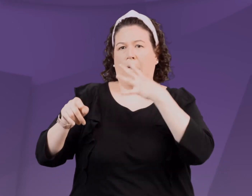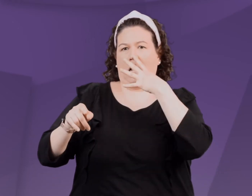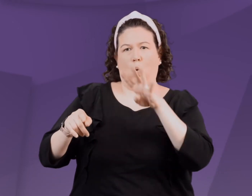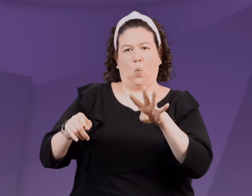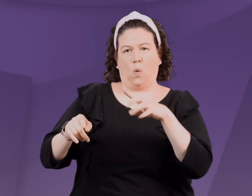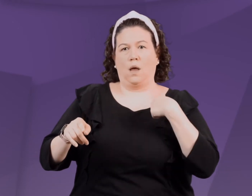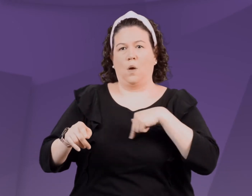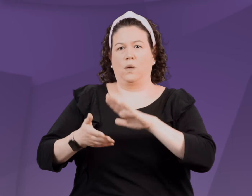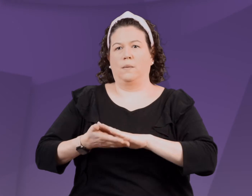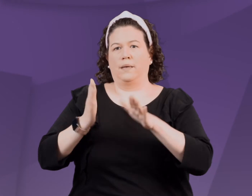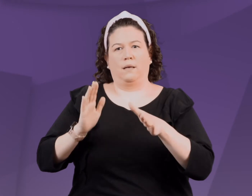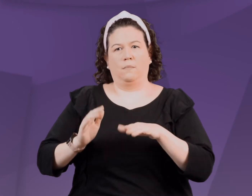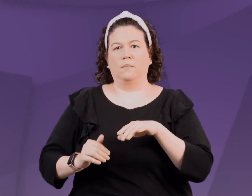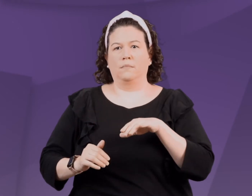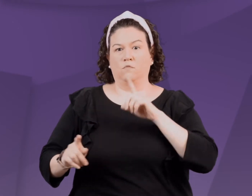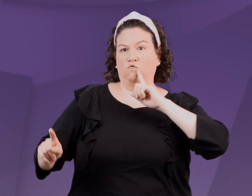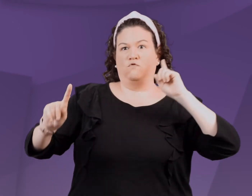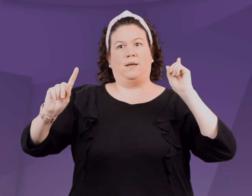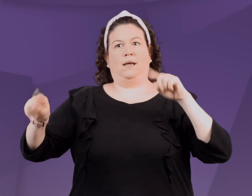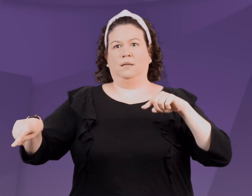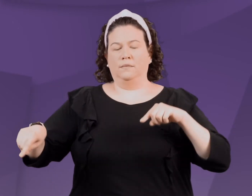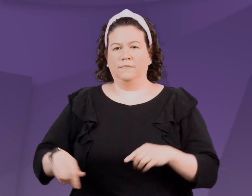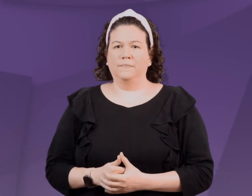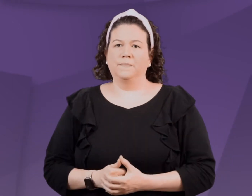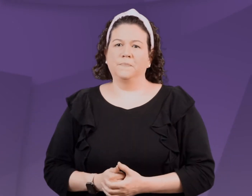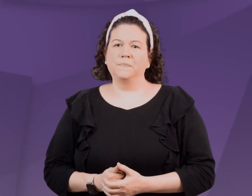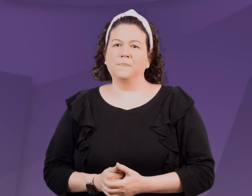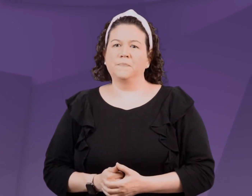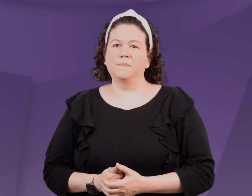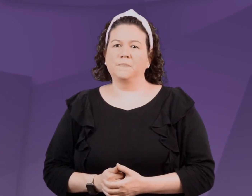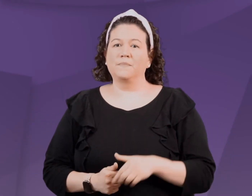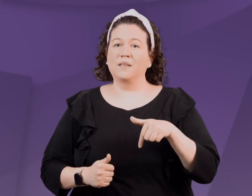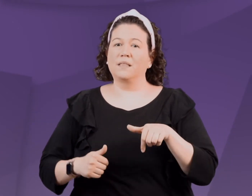The behaviors are impossible for us to ignore and make us reactive.